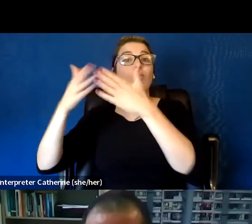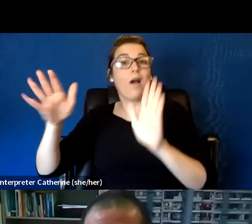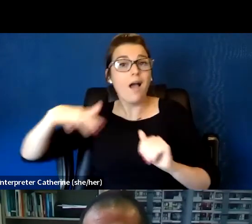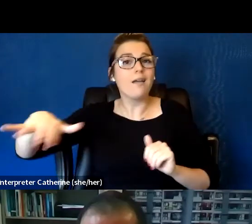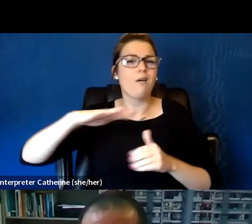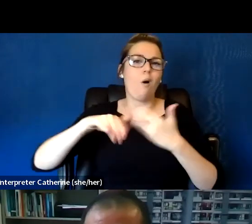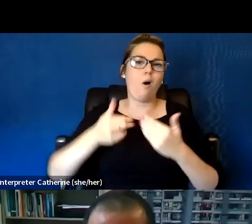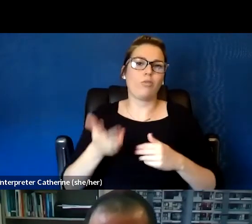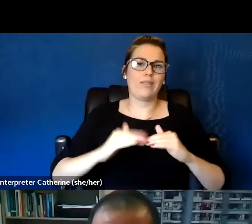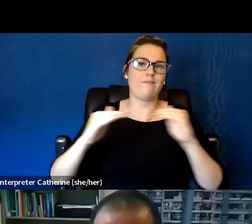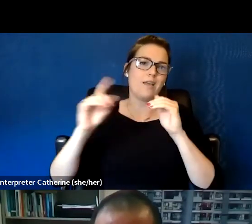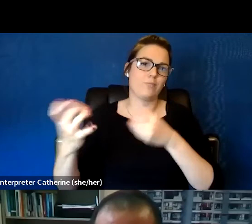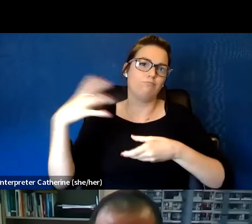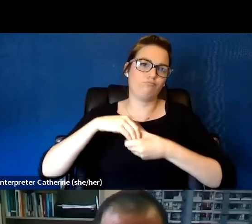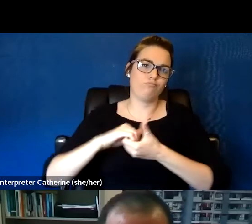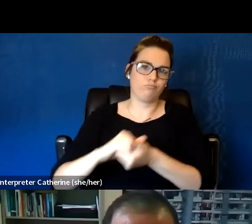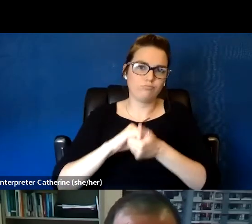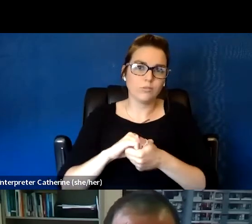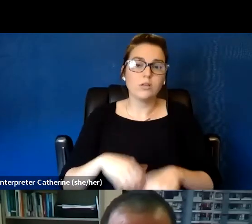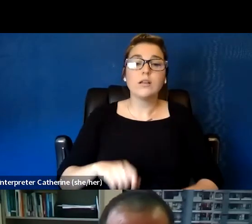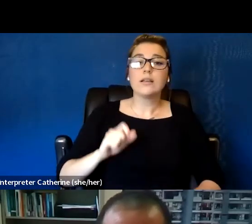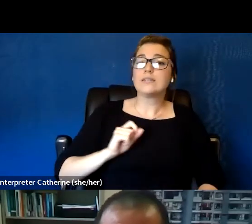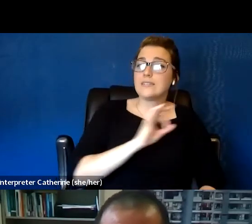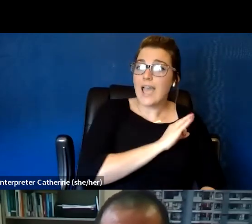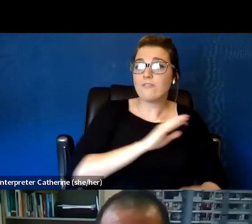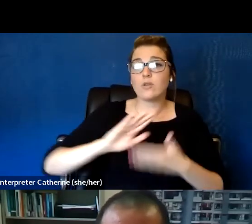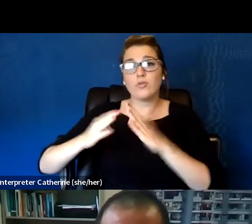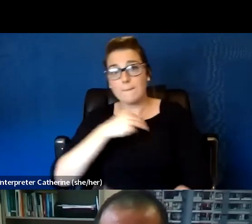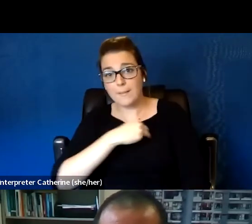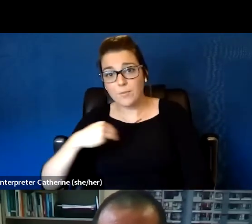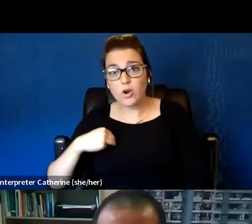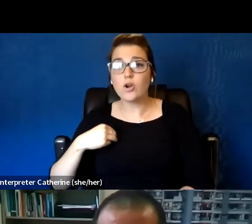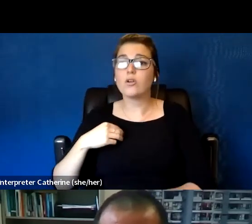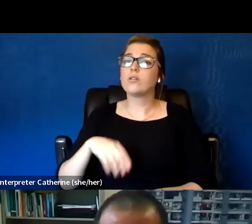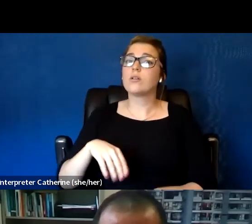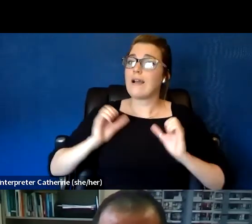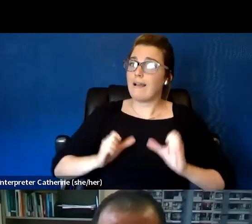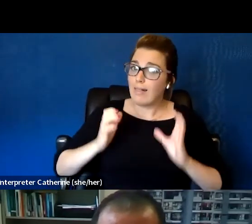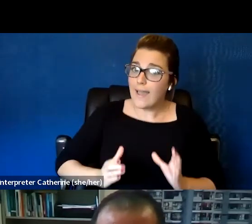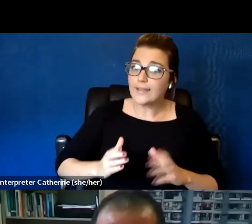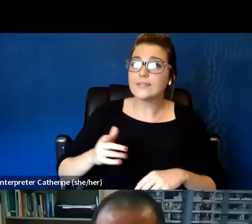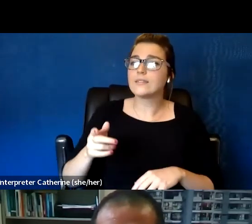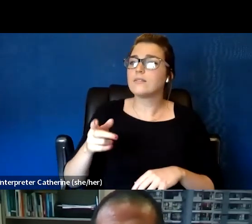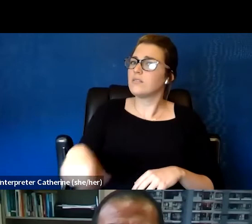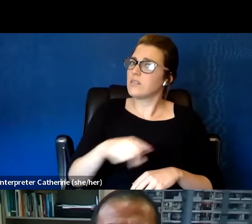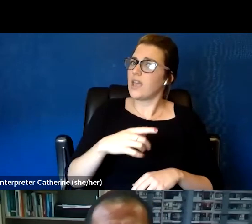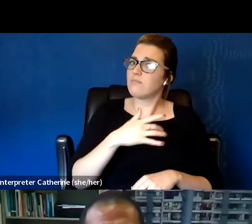So staff and community members and residents are often exposed to and experience pretty significant traumas